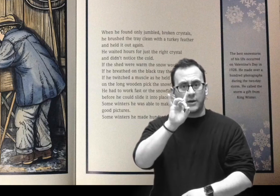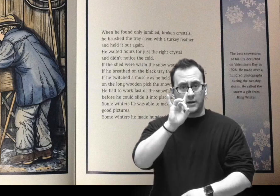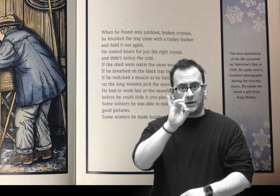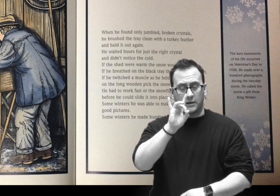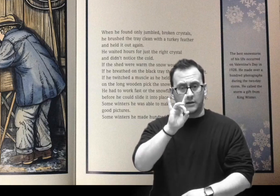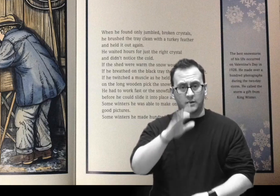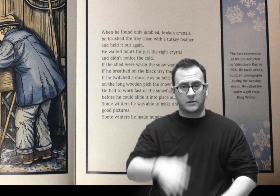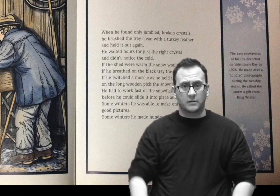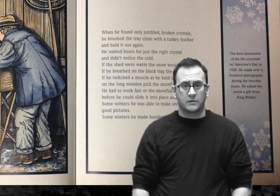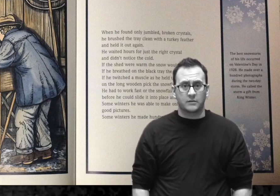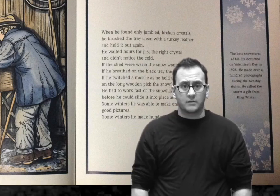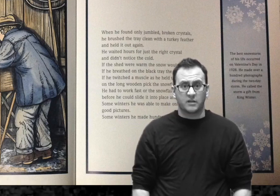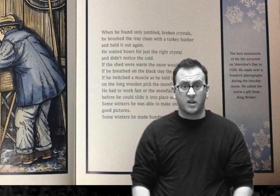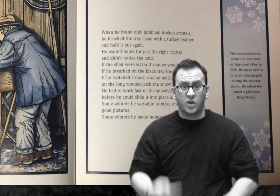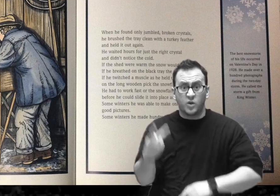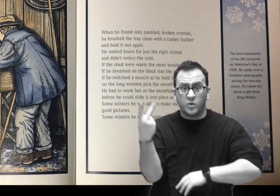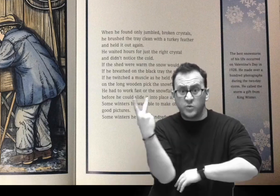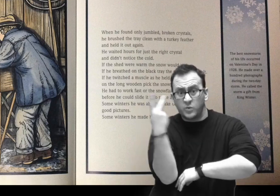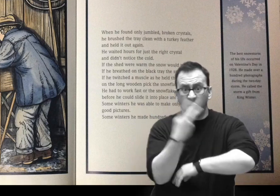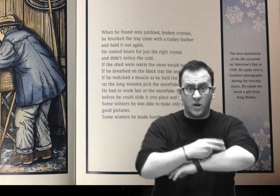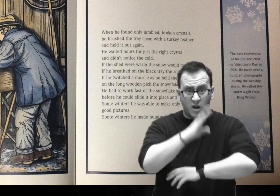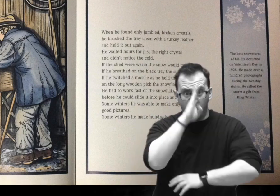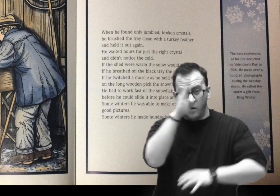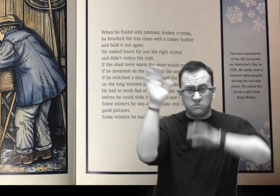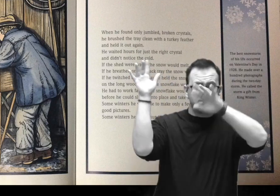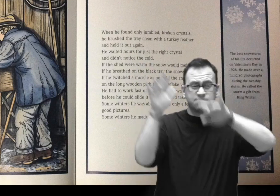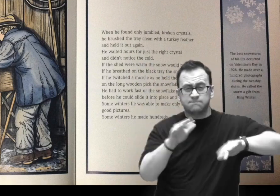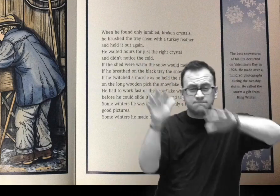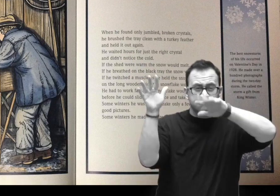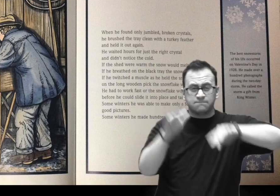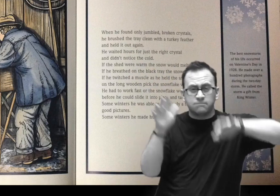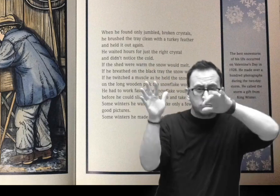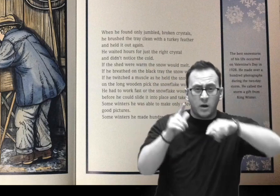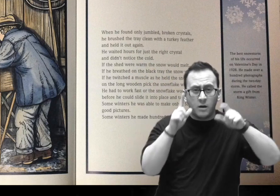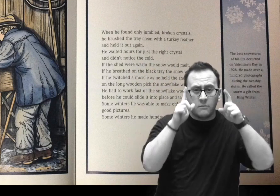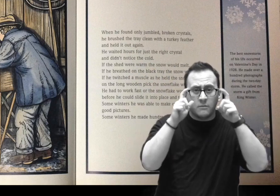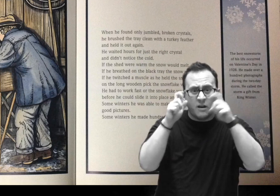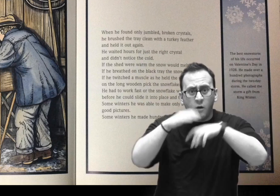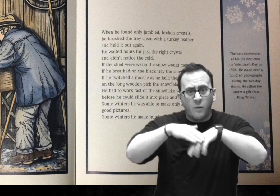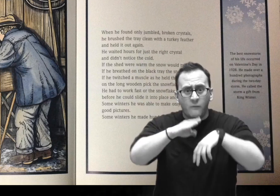He made over a hundred photographs during the two-day storm. He called the storm a gift from King Winter.